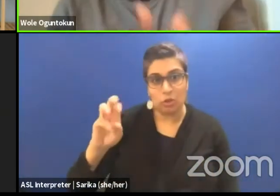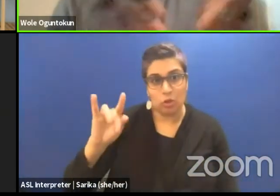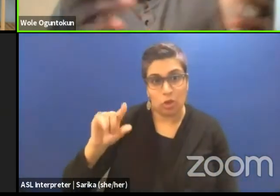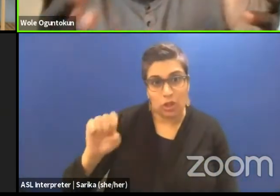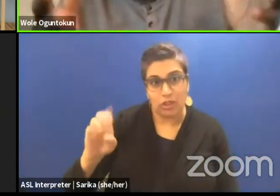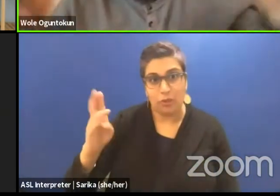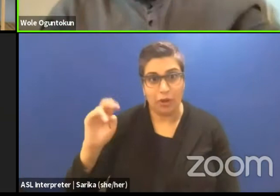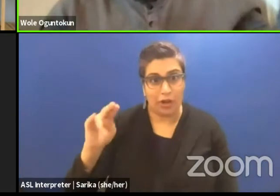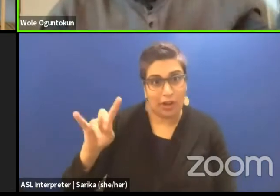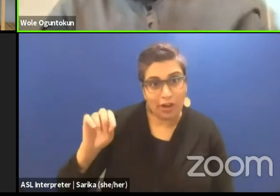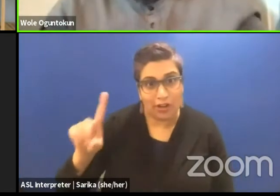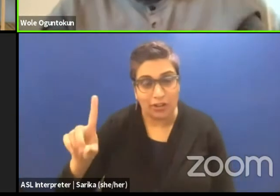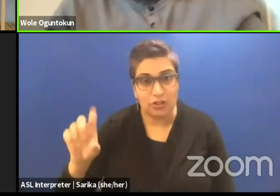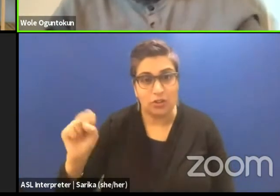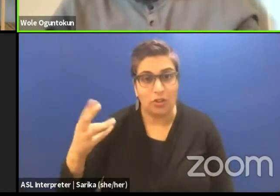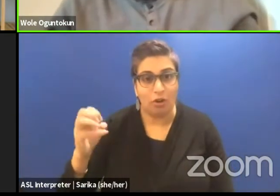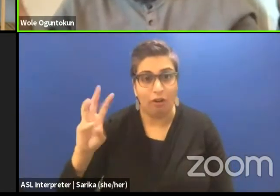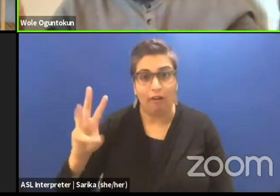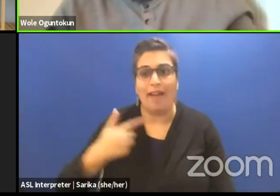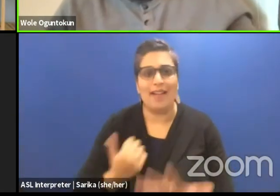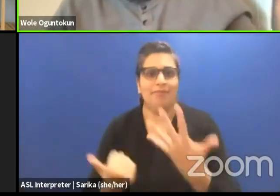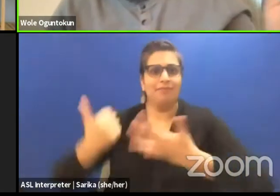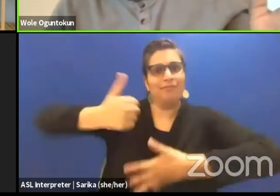I can fix both sides is what I'm saying.